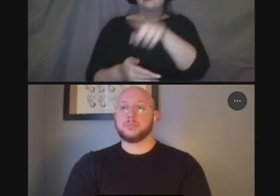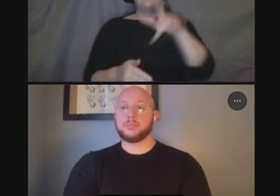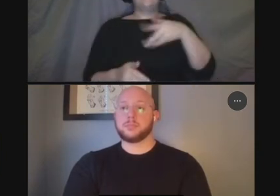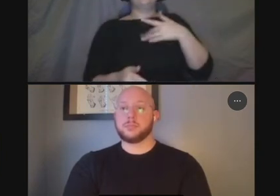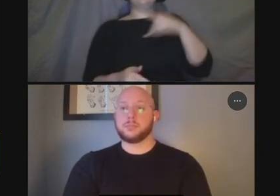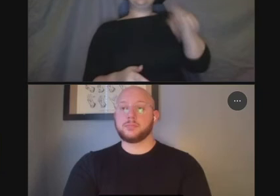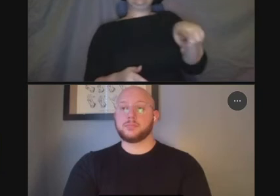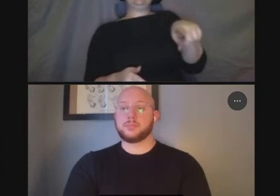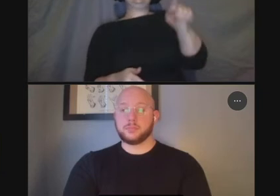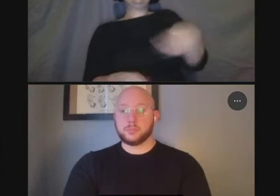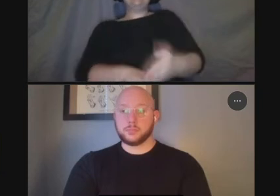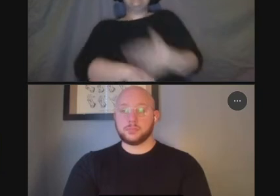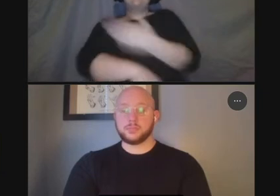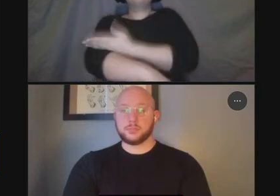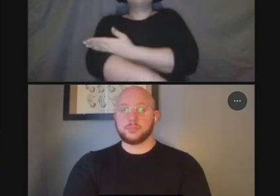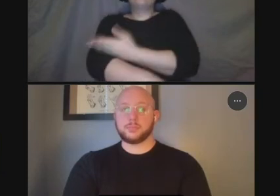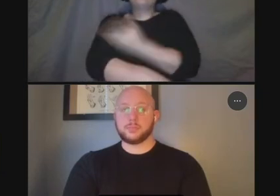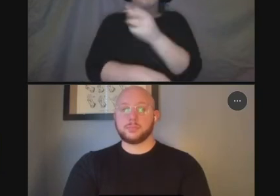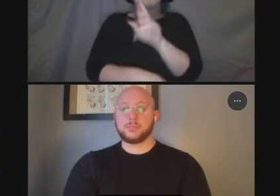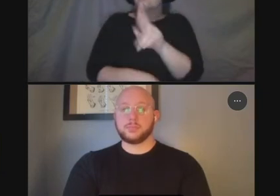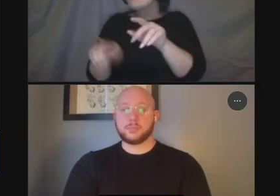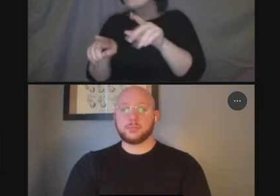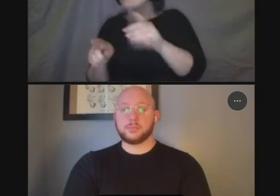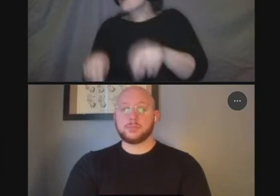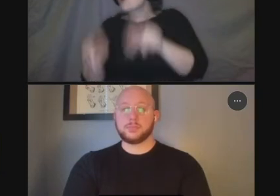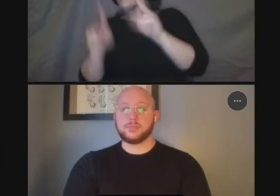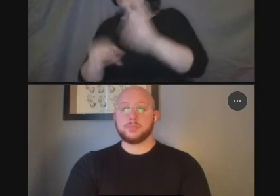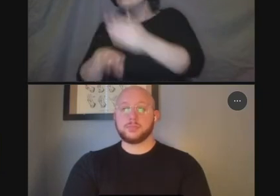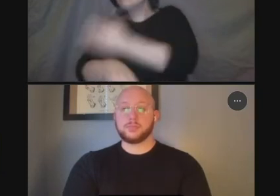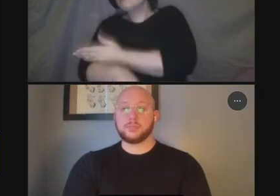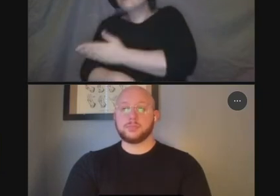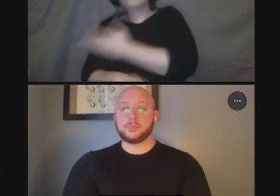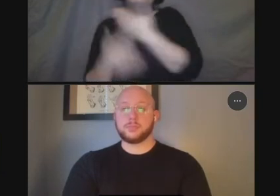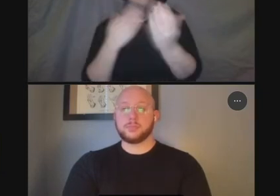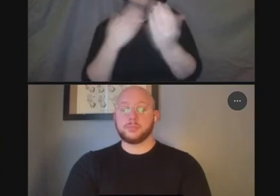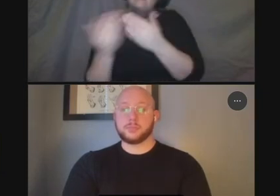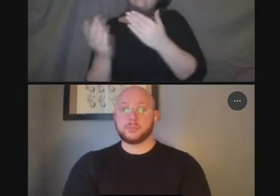or what opportunities you see uh for this area that you want to make sure we're taking into